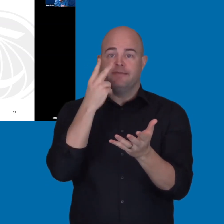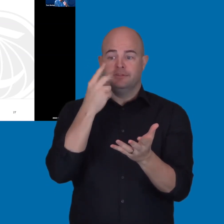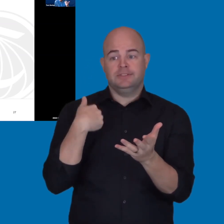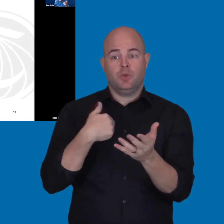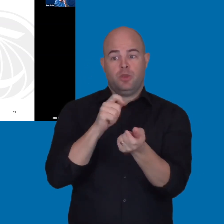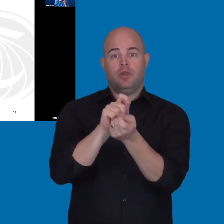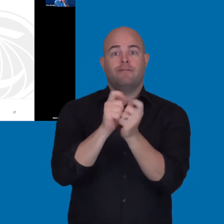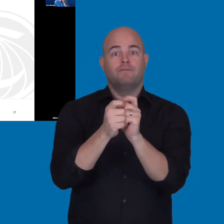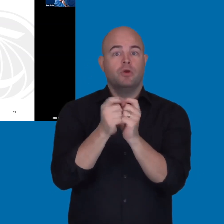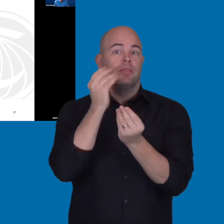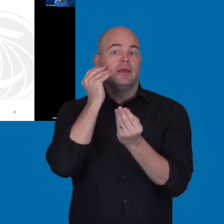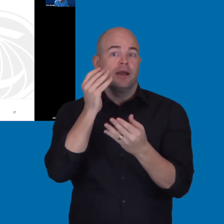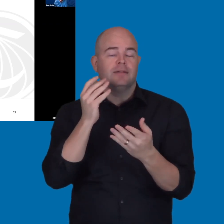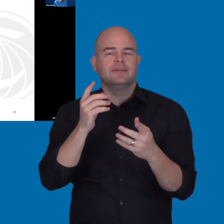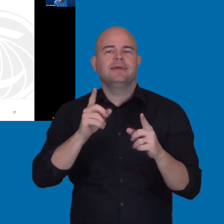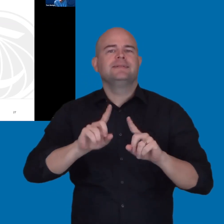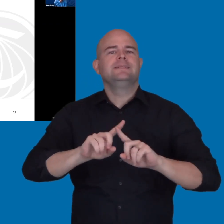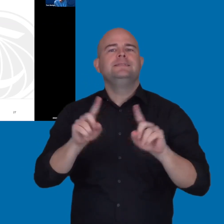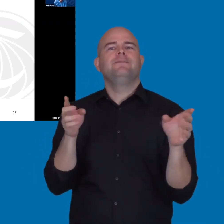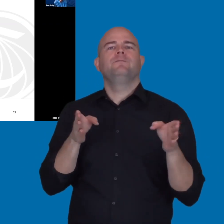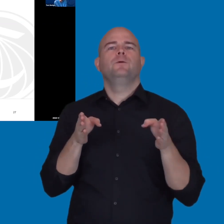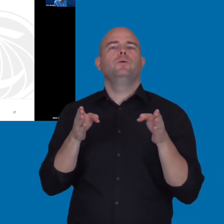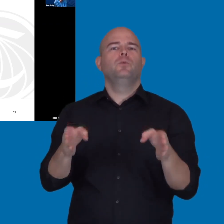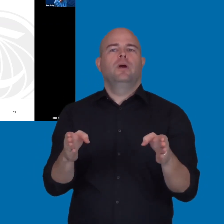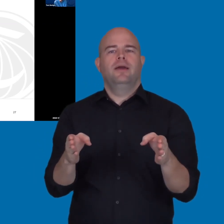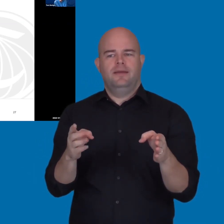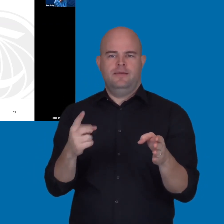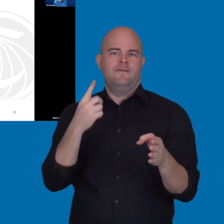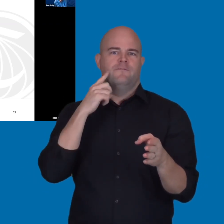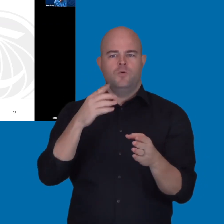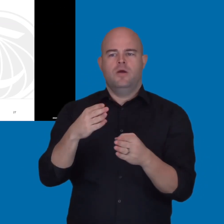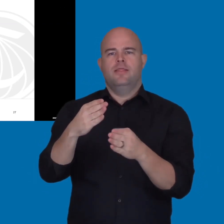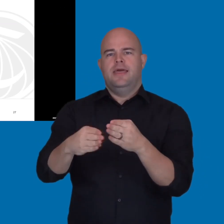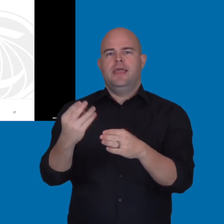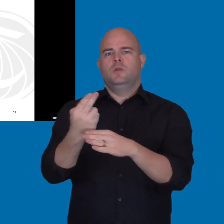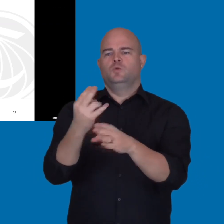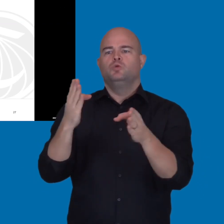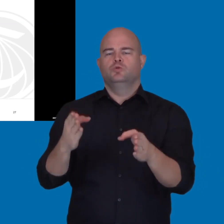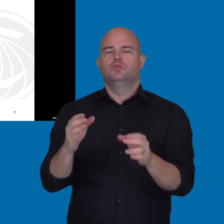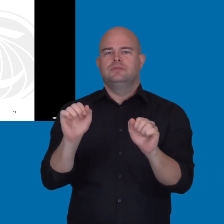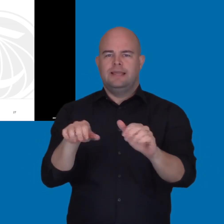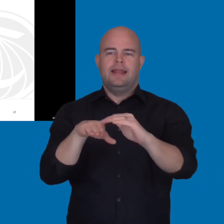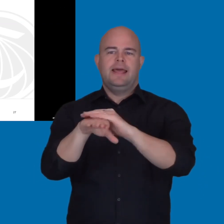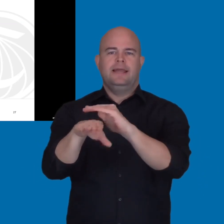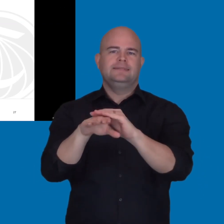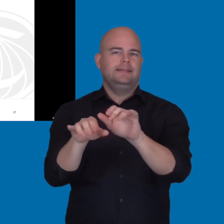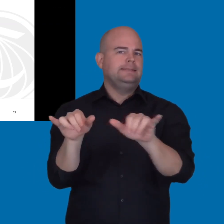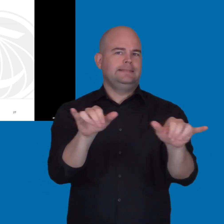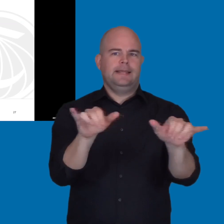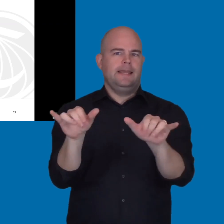and I've seen done where, okay, we're going to convert that content into another way of a delivery mechanism